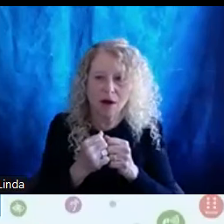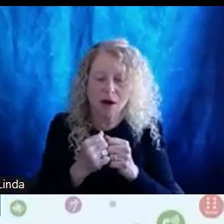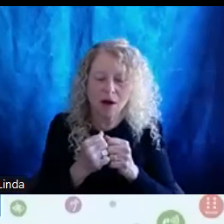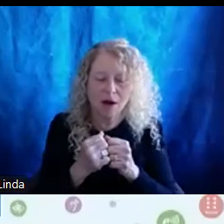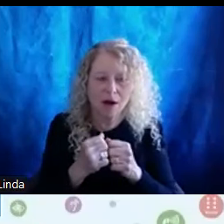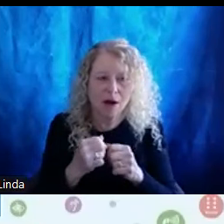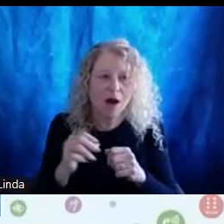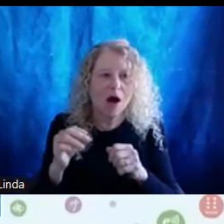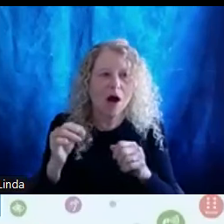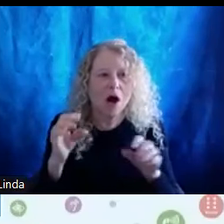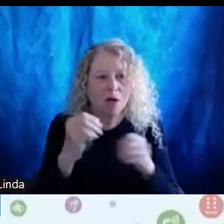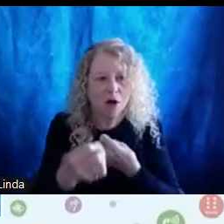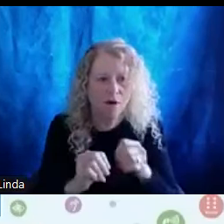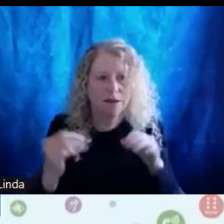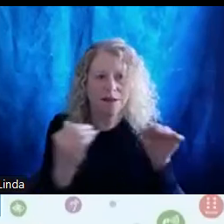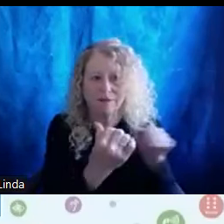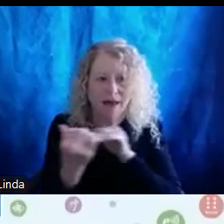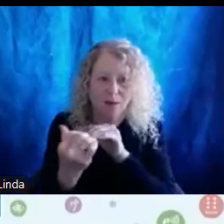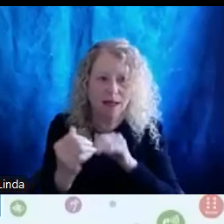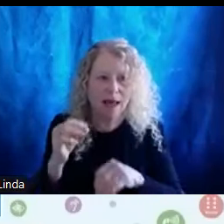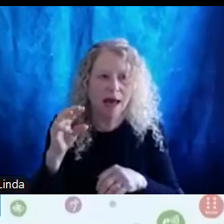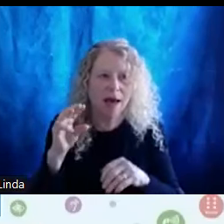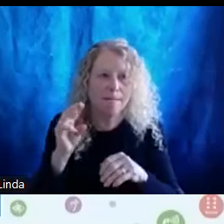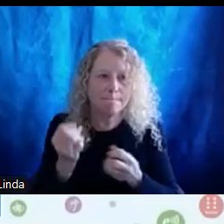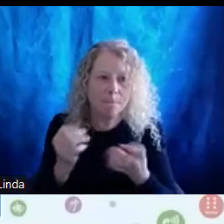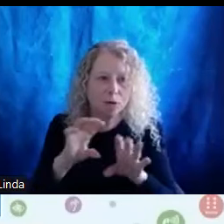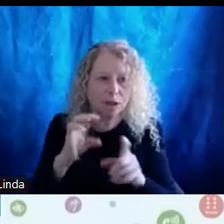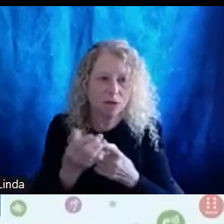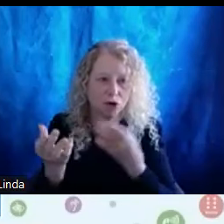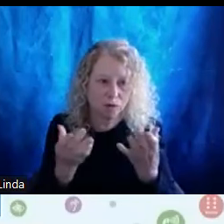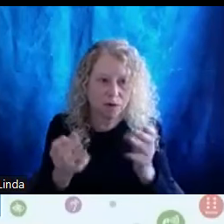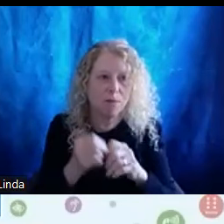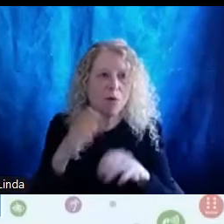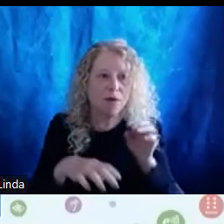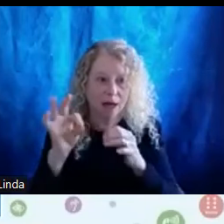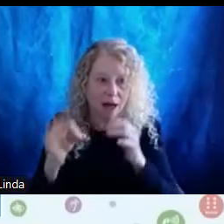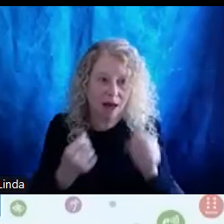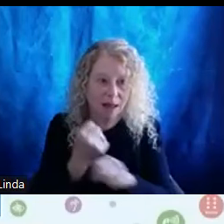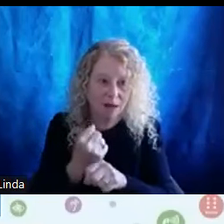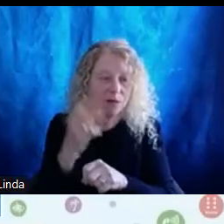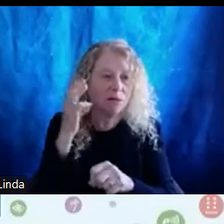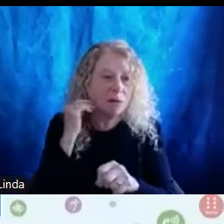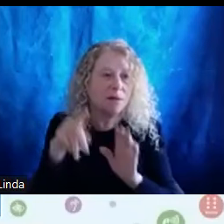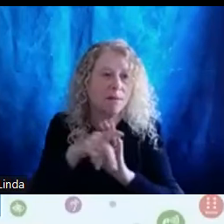Multicultural Services with 9 plus years of experience and policy and resource development for people with